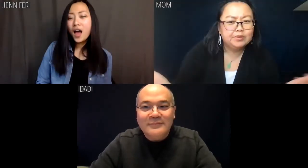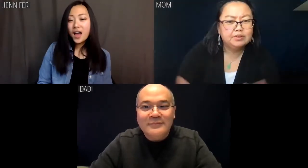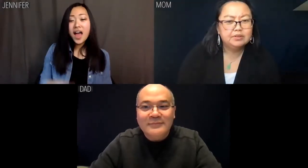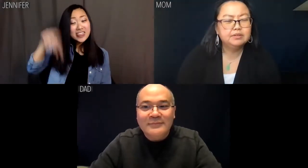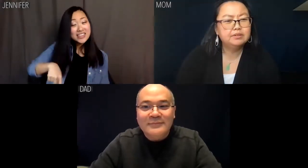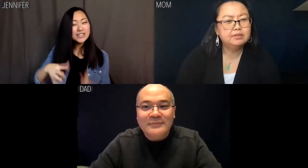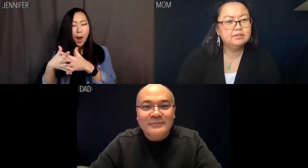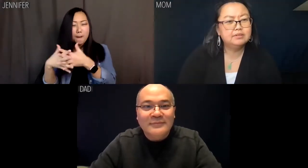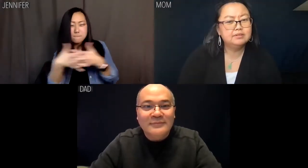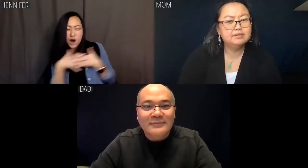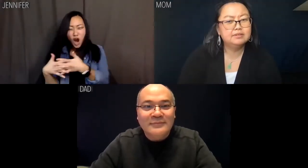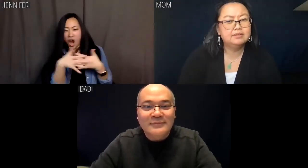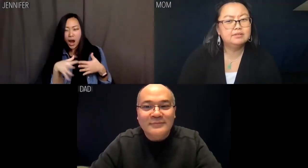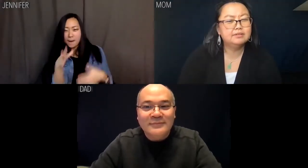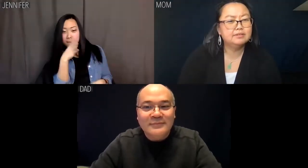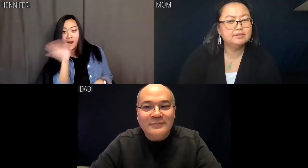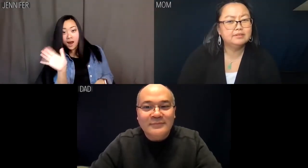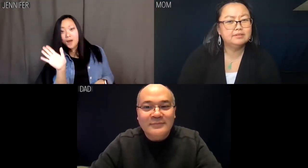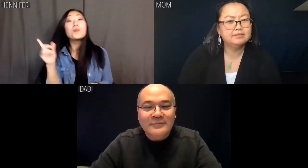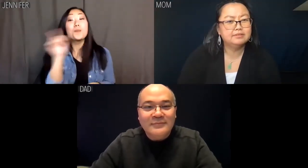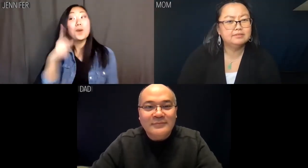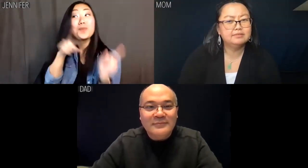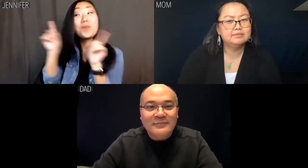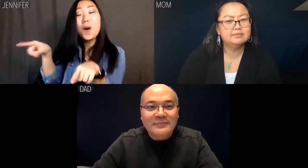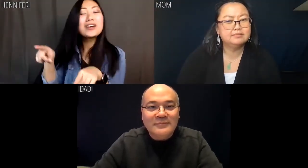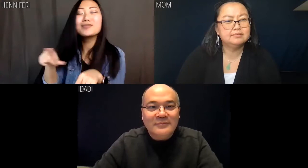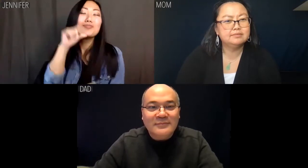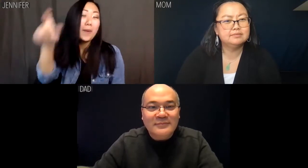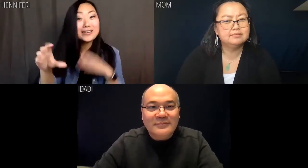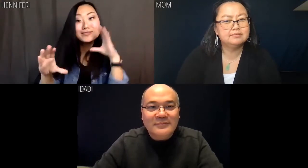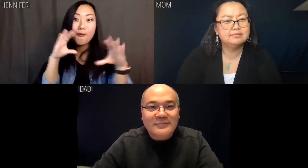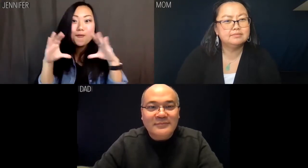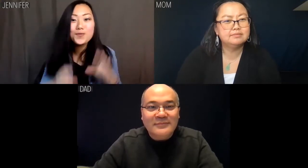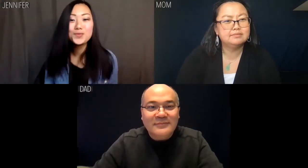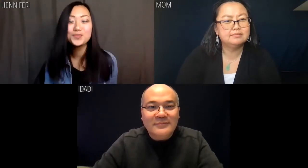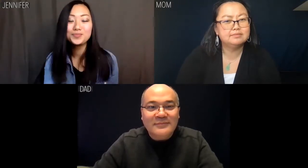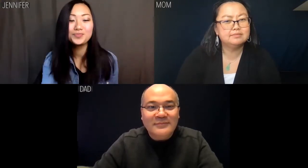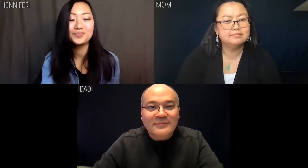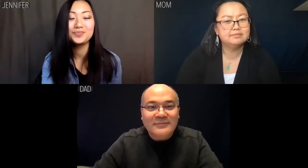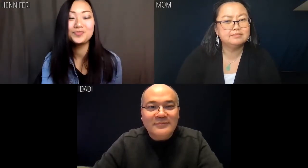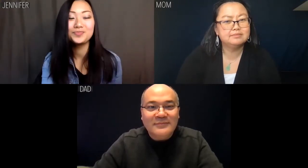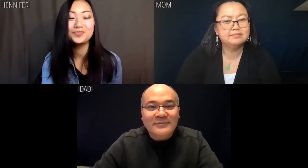Jennifer: This is America, Ma! Where we're going, we don't need any tofu.